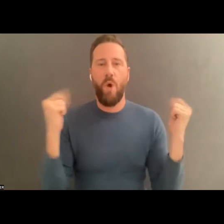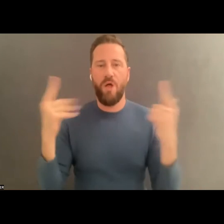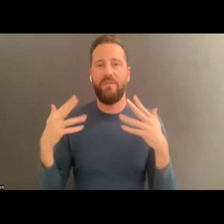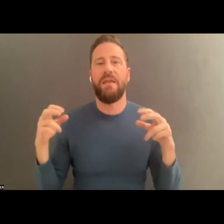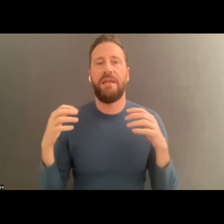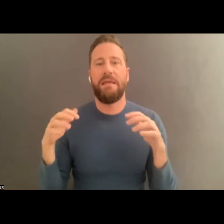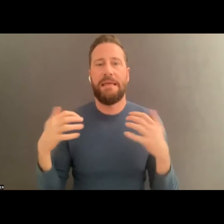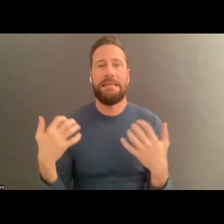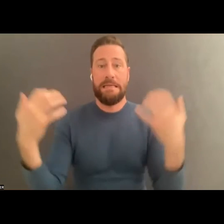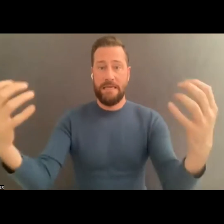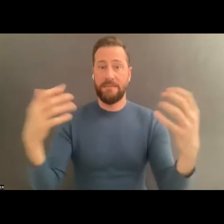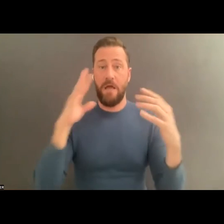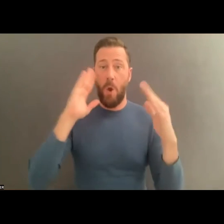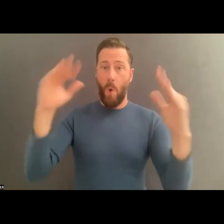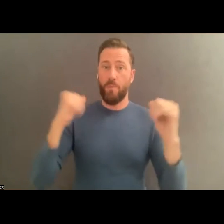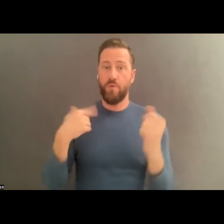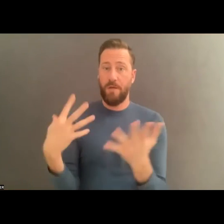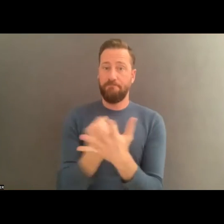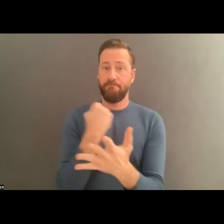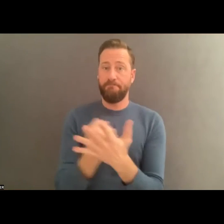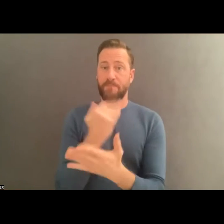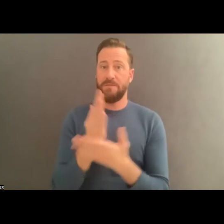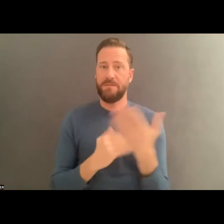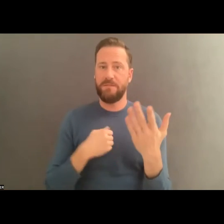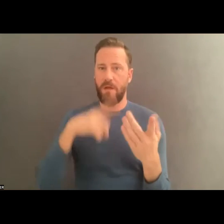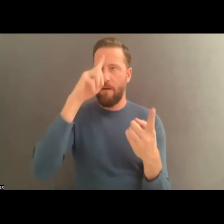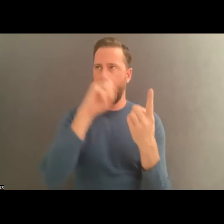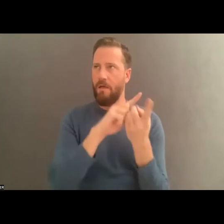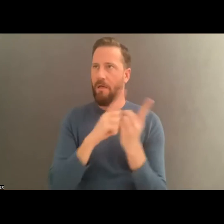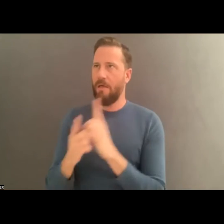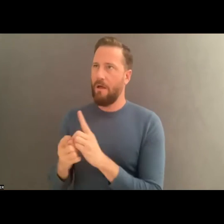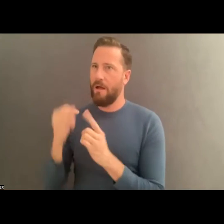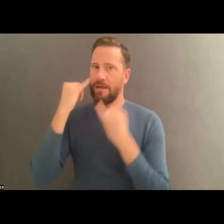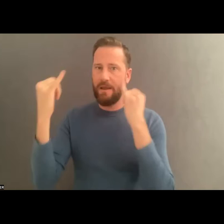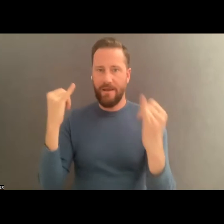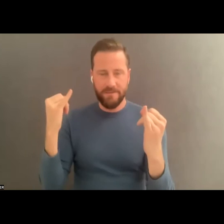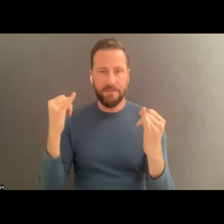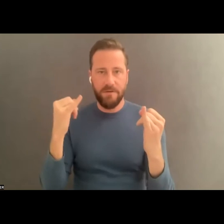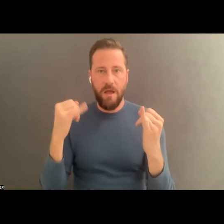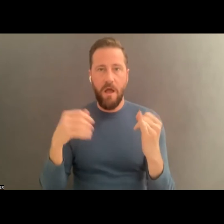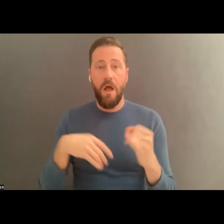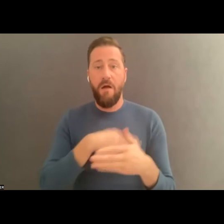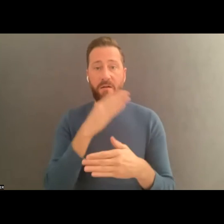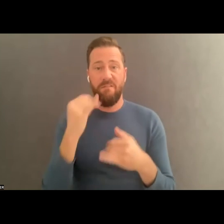to take away some transformative ideas and considerations . A final thank-you to our sponsor